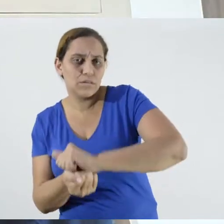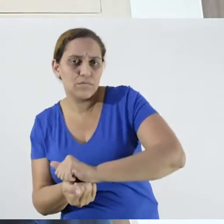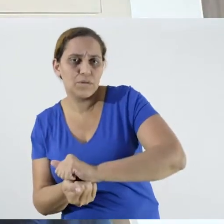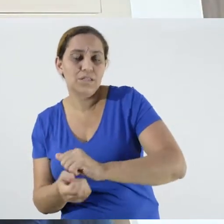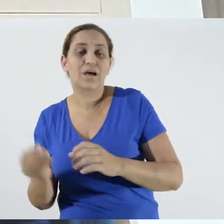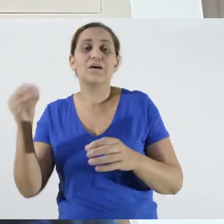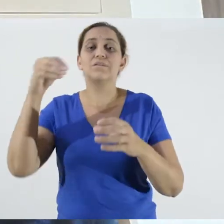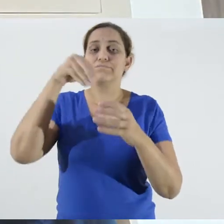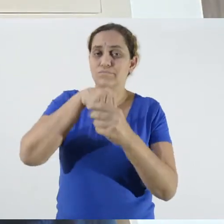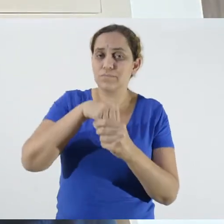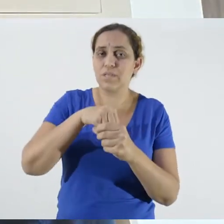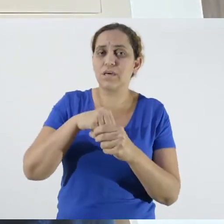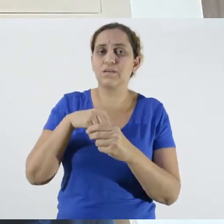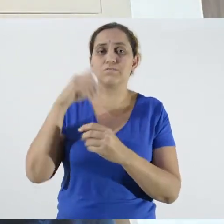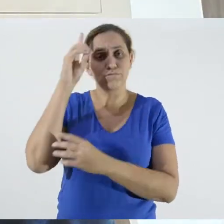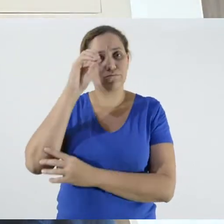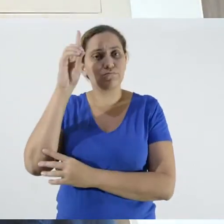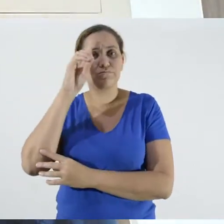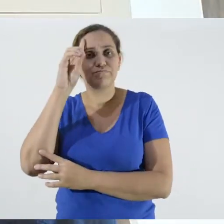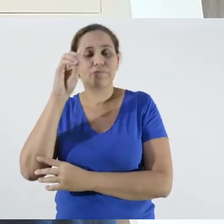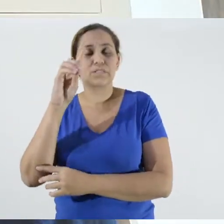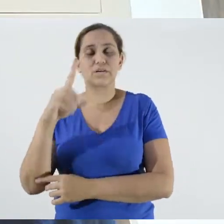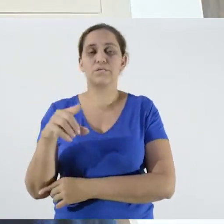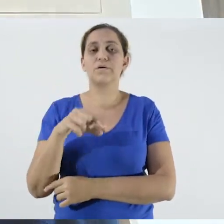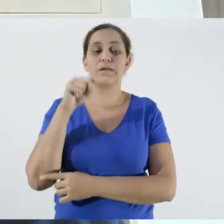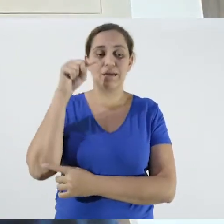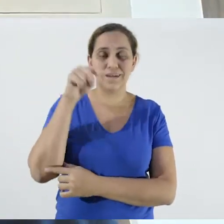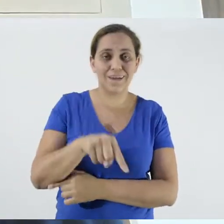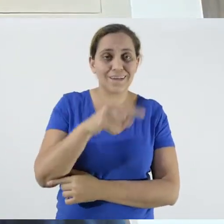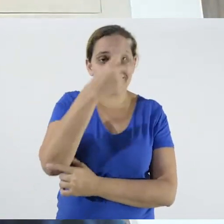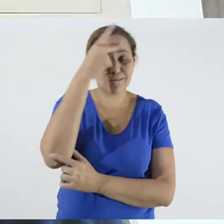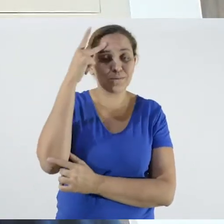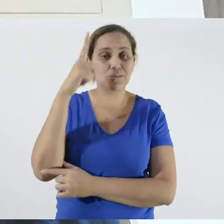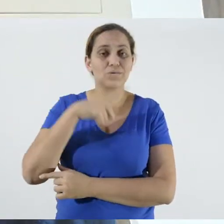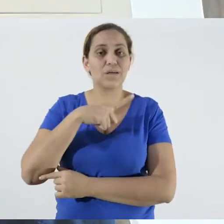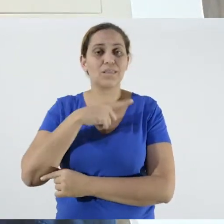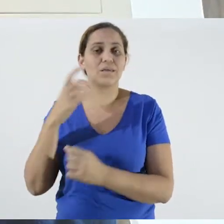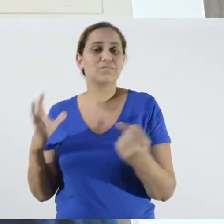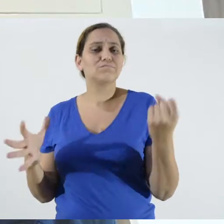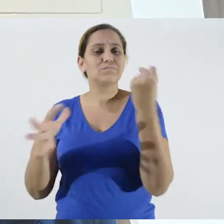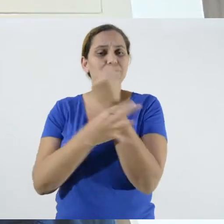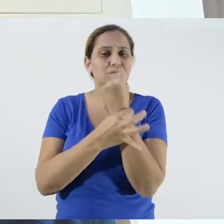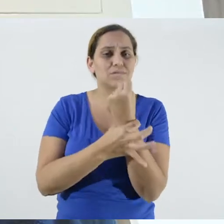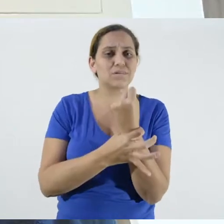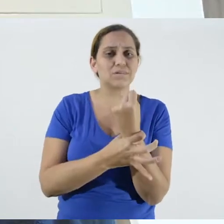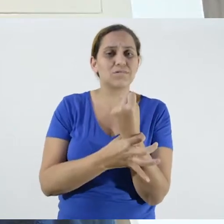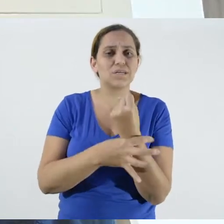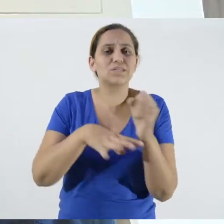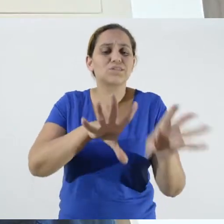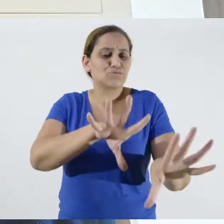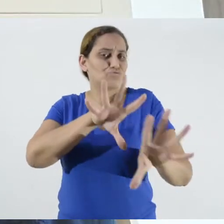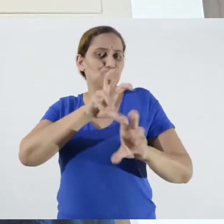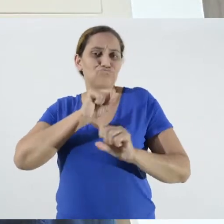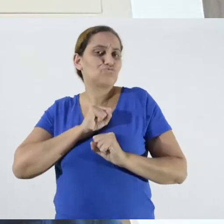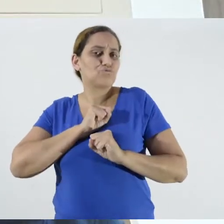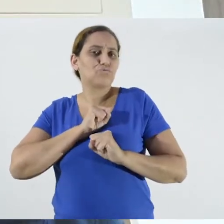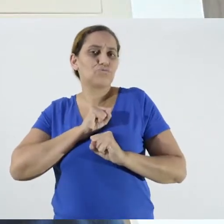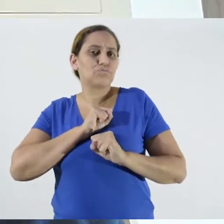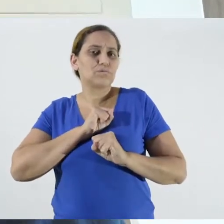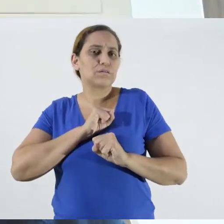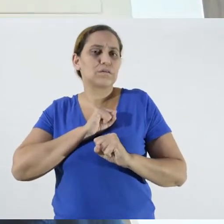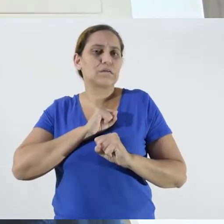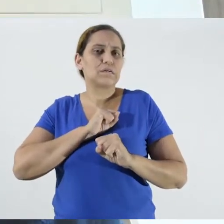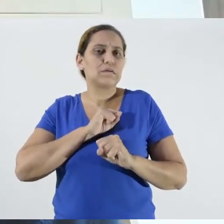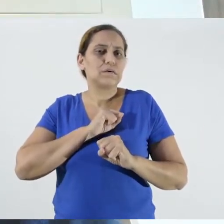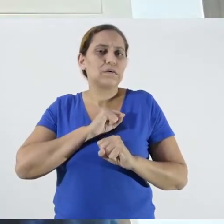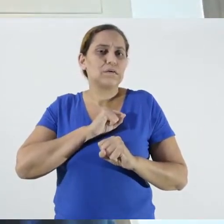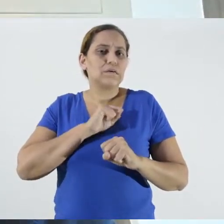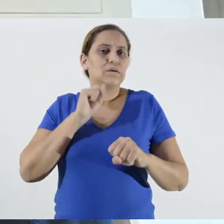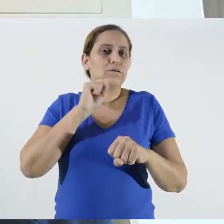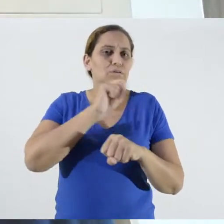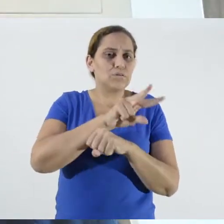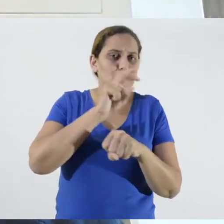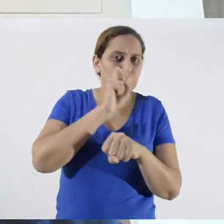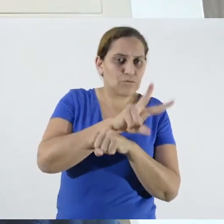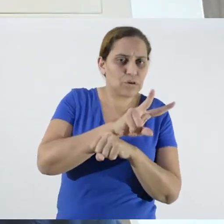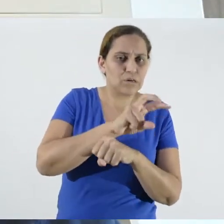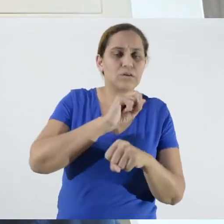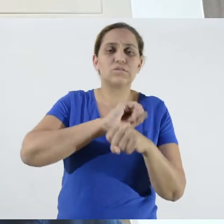for them to be as safe as possible and not catch this virus, this disease.